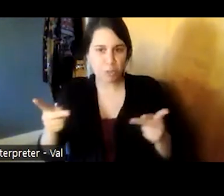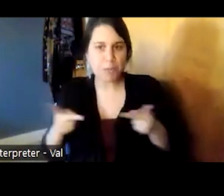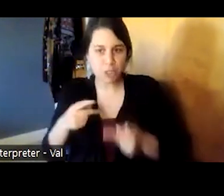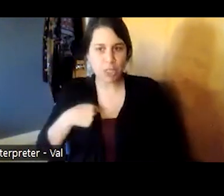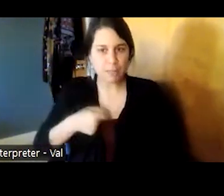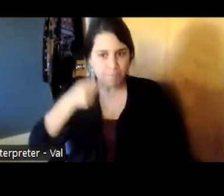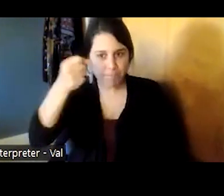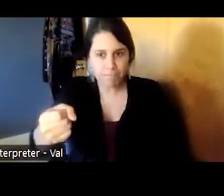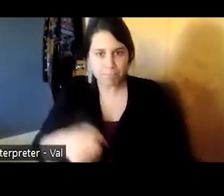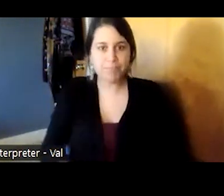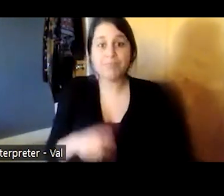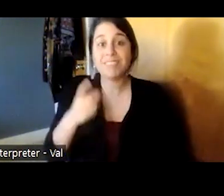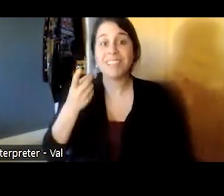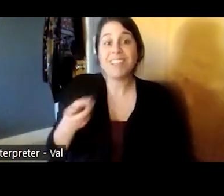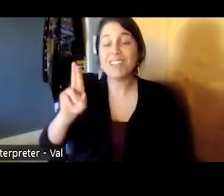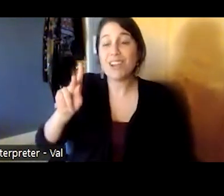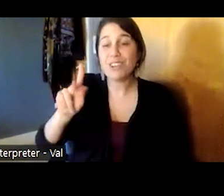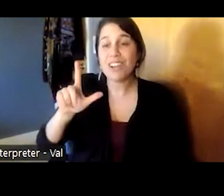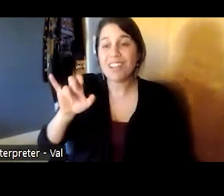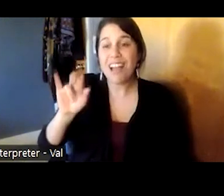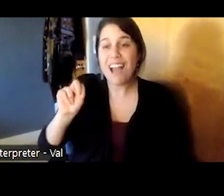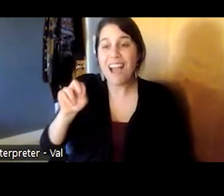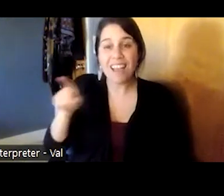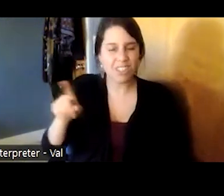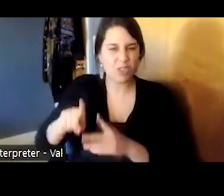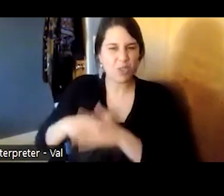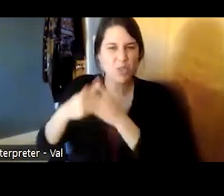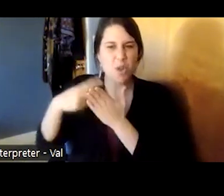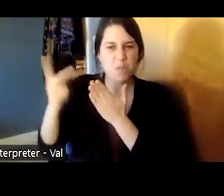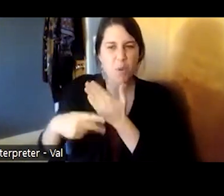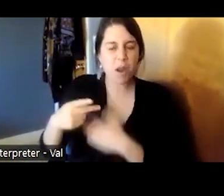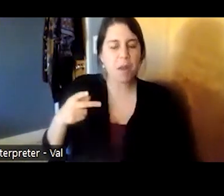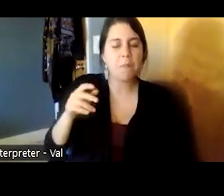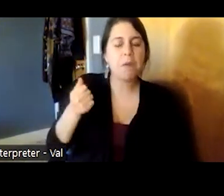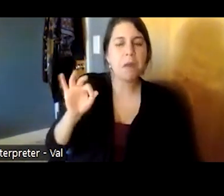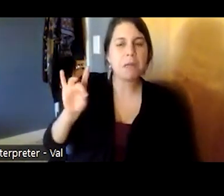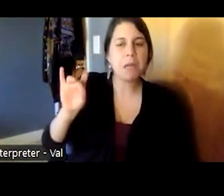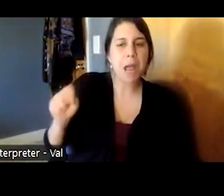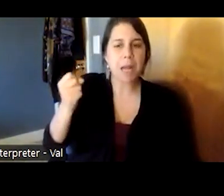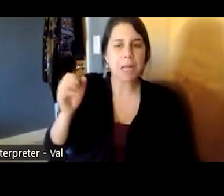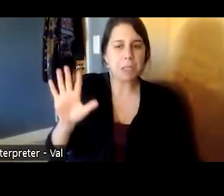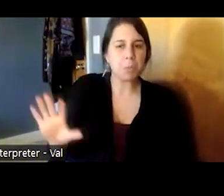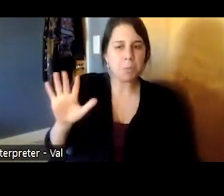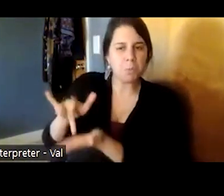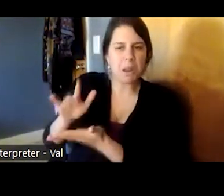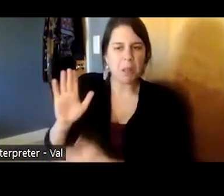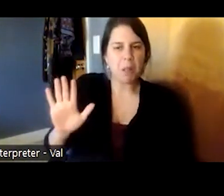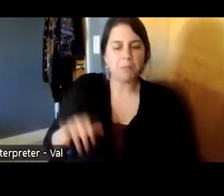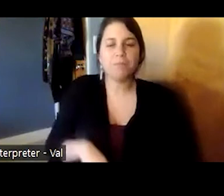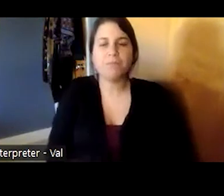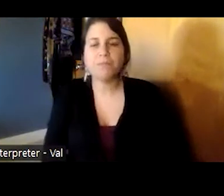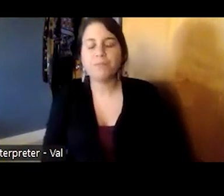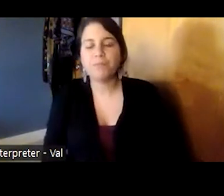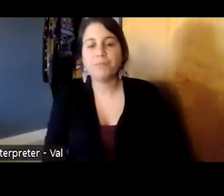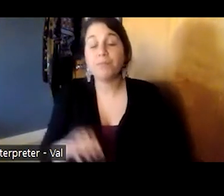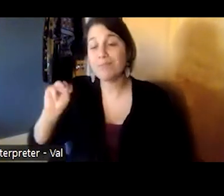dr klein was asked to start the program in the mid 80s at that time the methadone treatment program